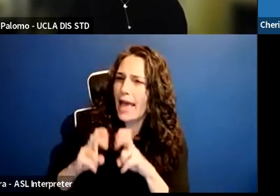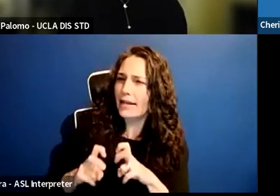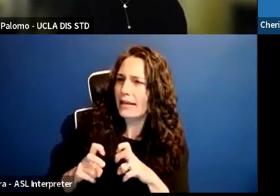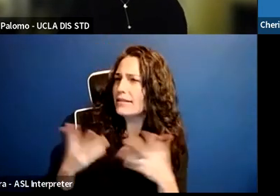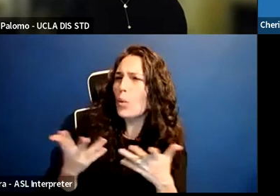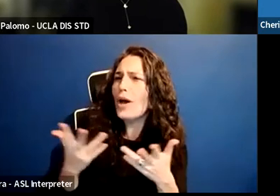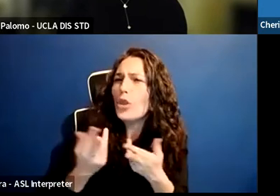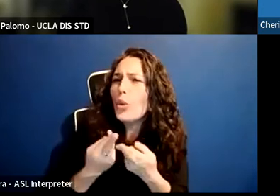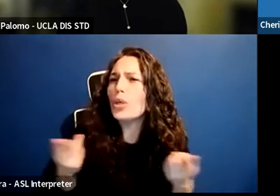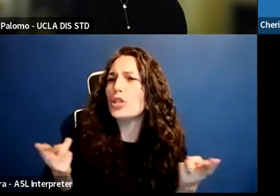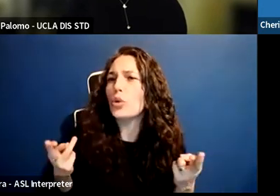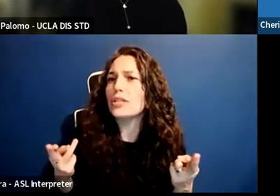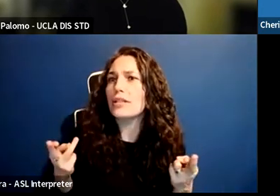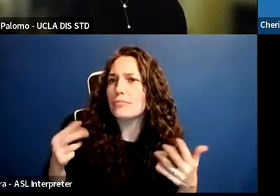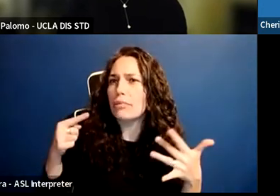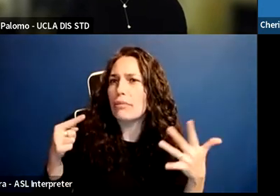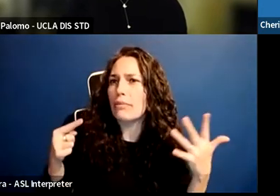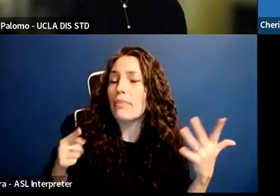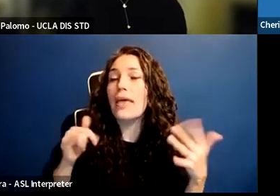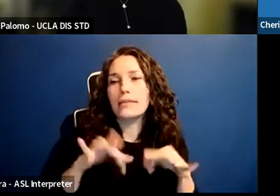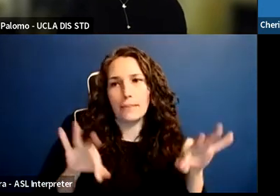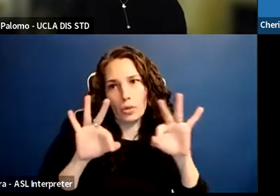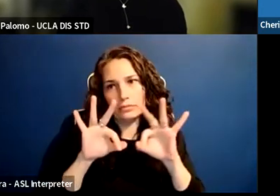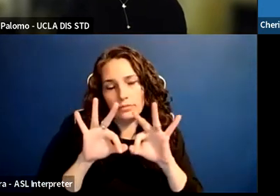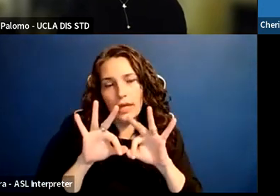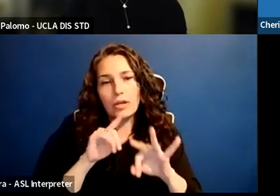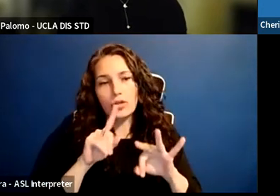So I think it is taking concerns and moving them to action